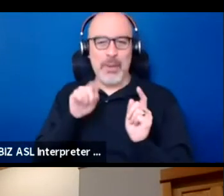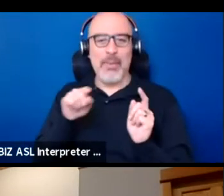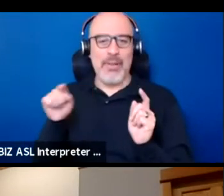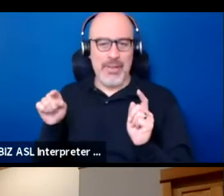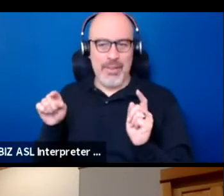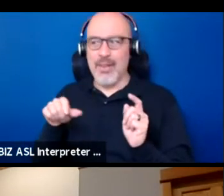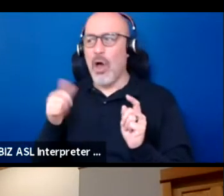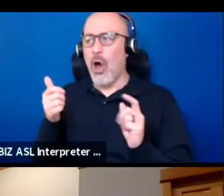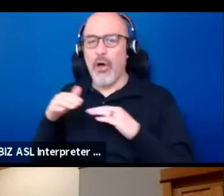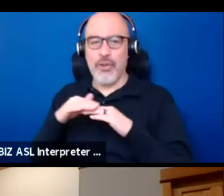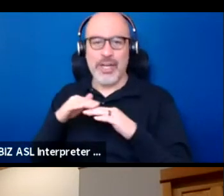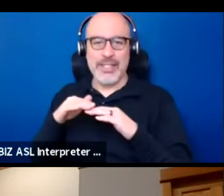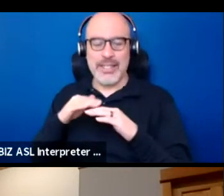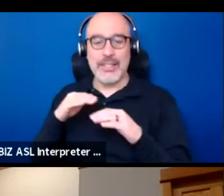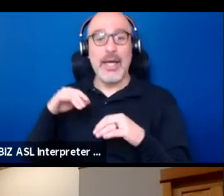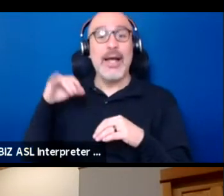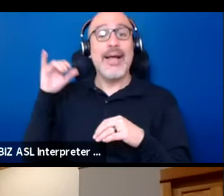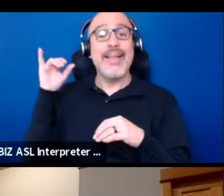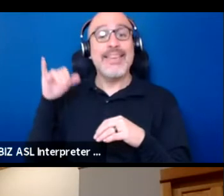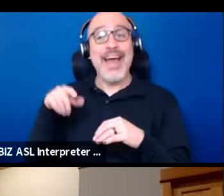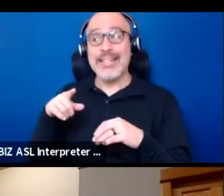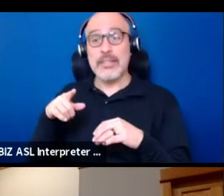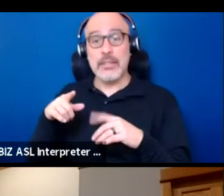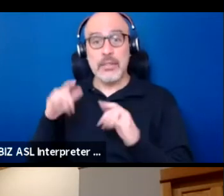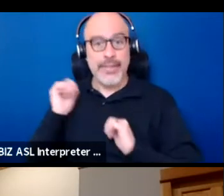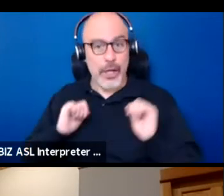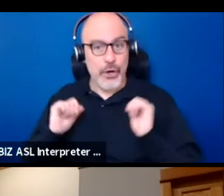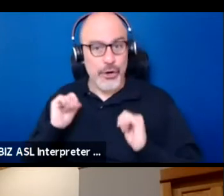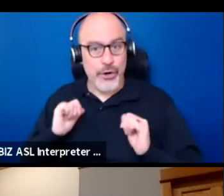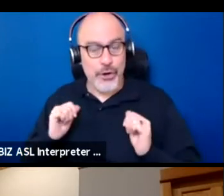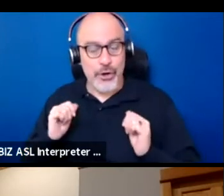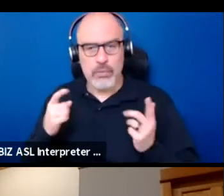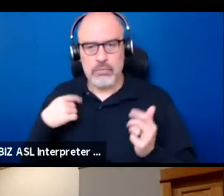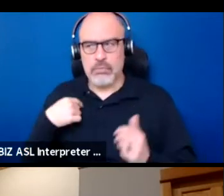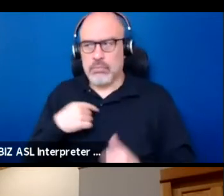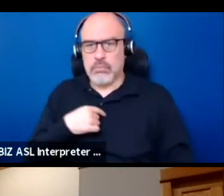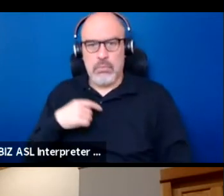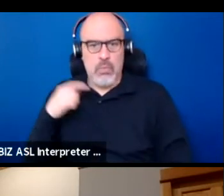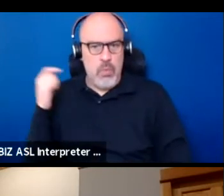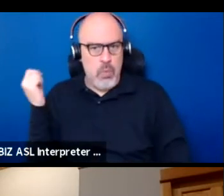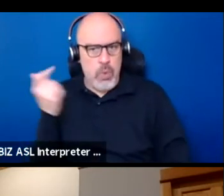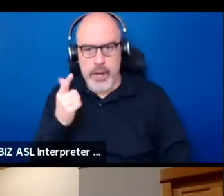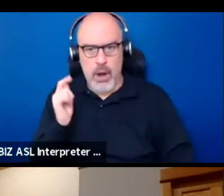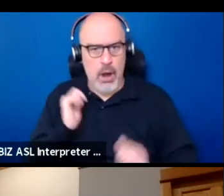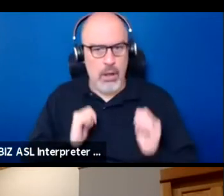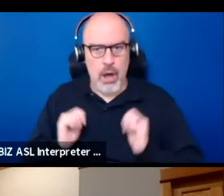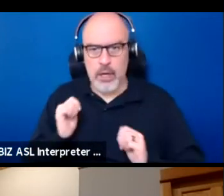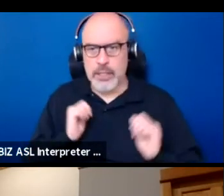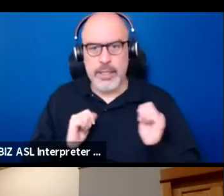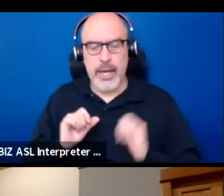That's theater. We're all in theater because we love that feeling of being connected